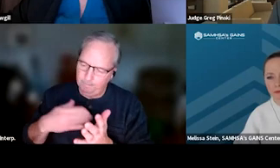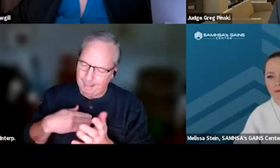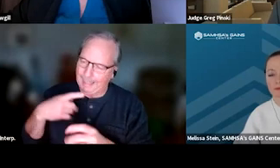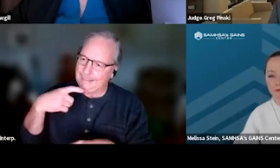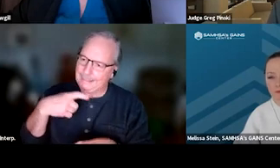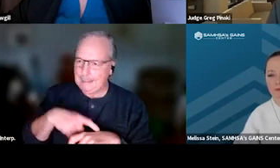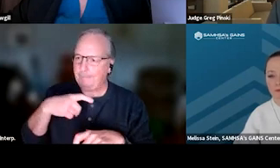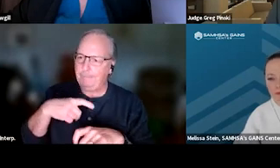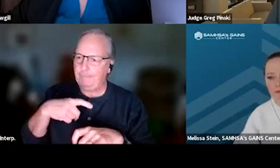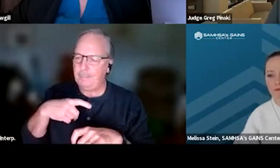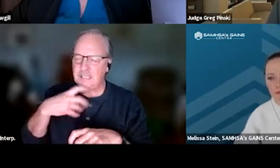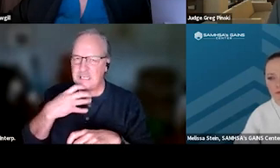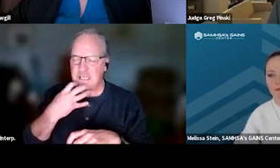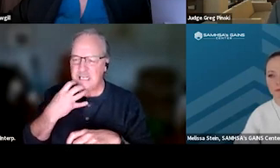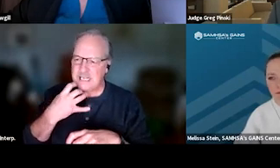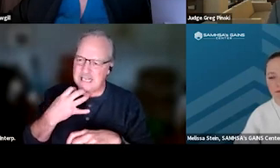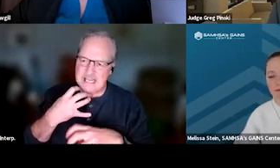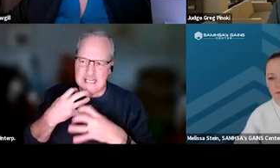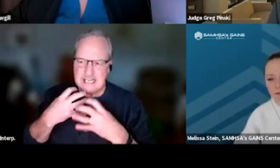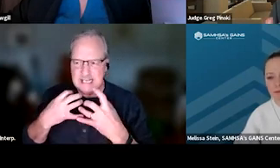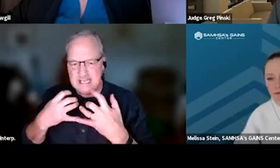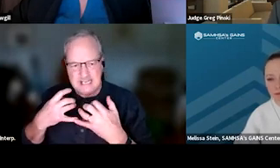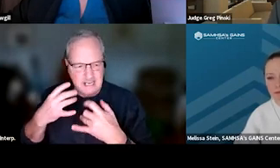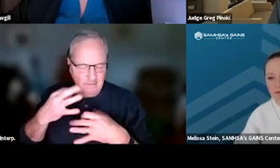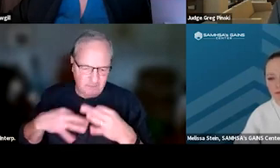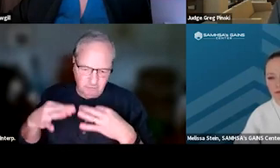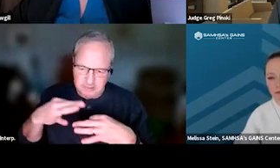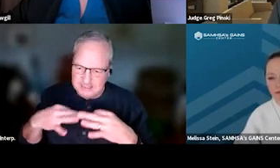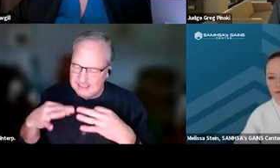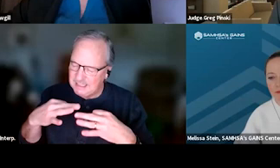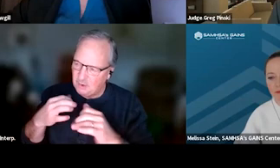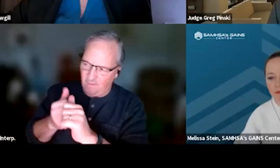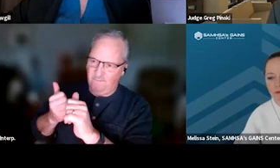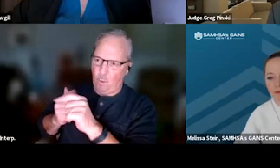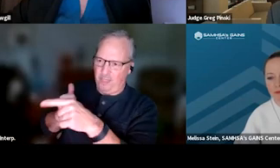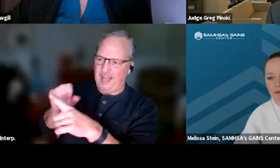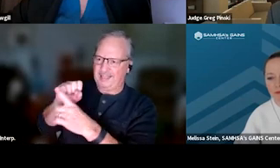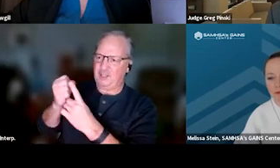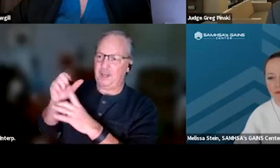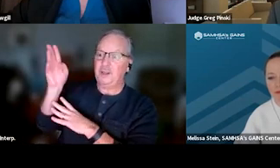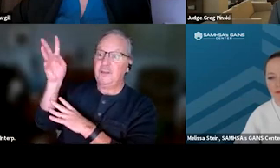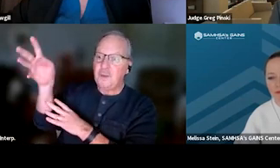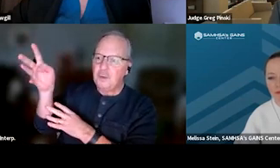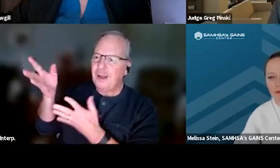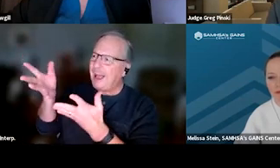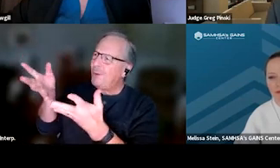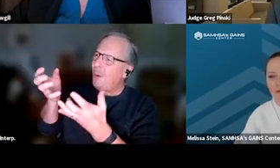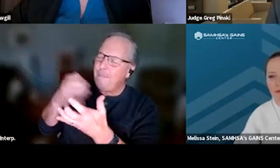you're very irritated, you're frustrated, you're gonna avoid that situation in the future because you don't want your time wasted.